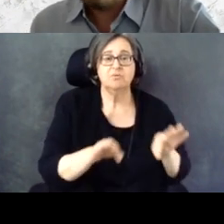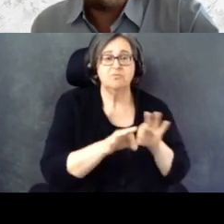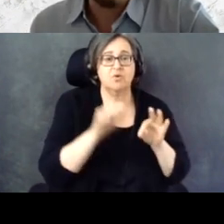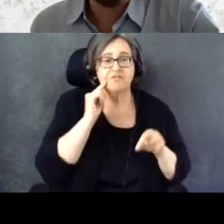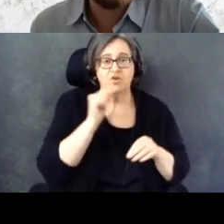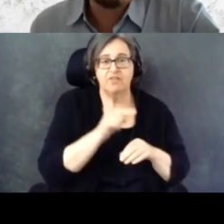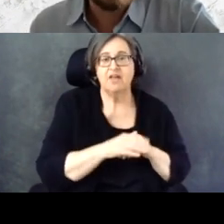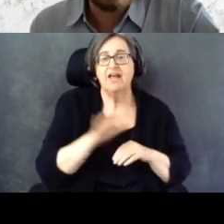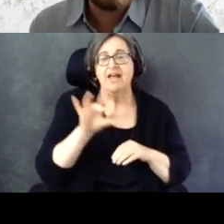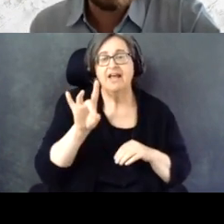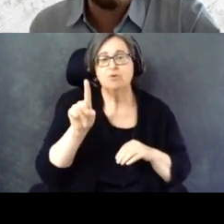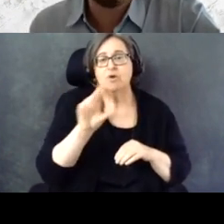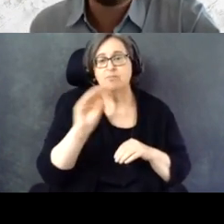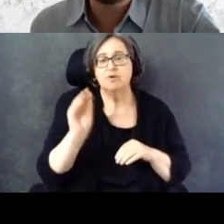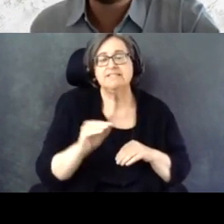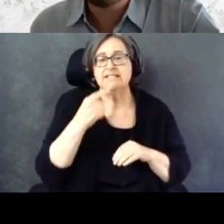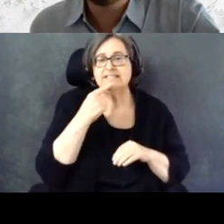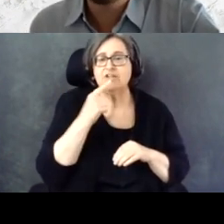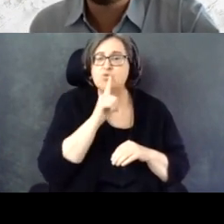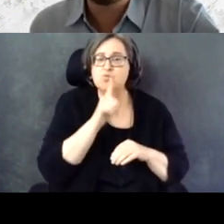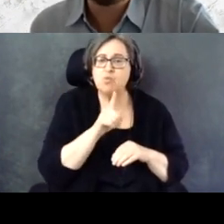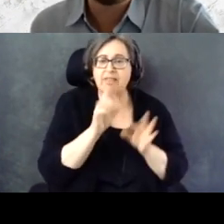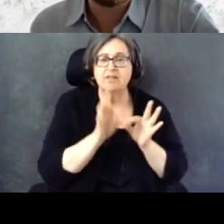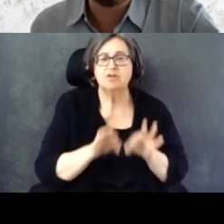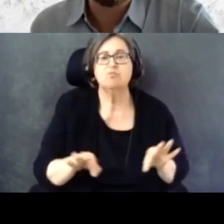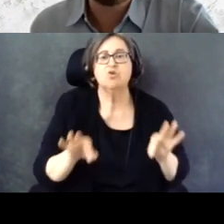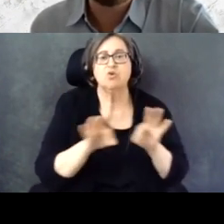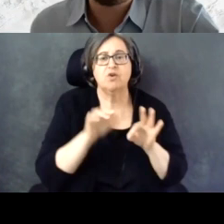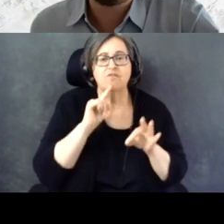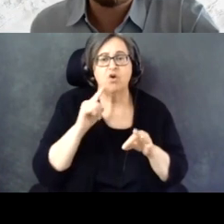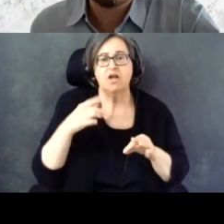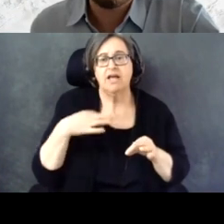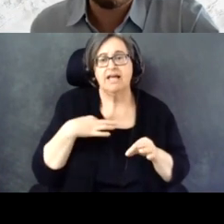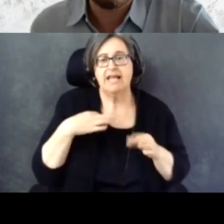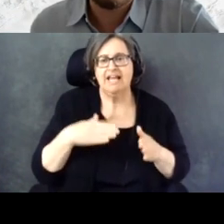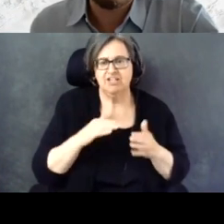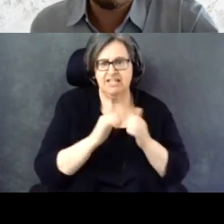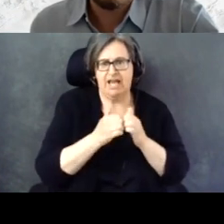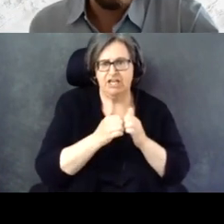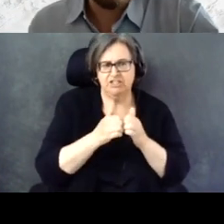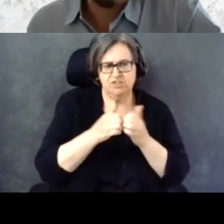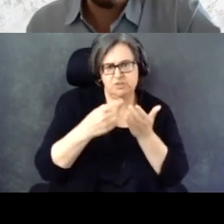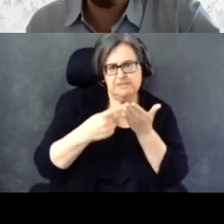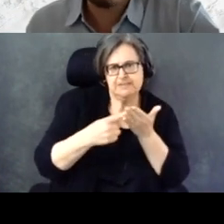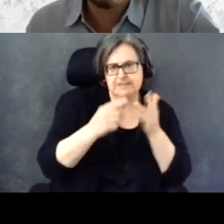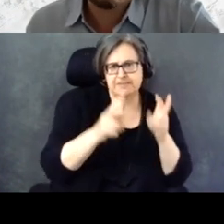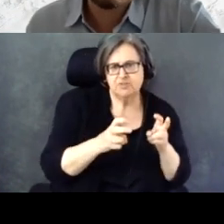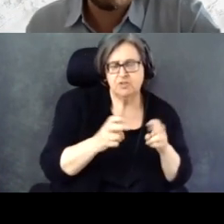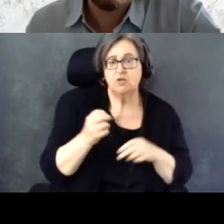81% say it is very important for candidates to address these issues with and 12% saying